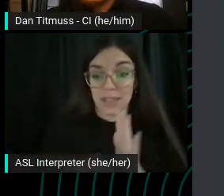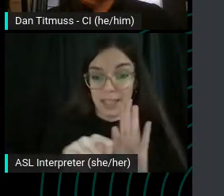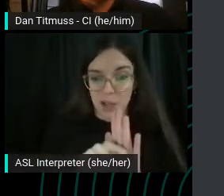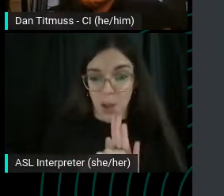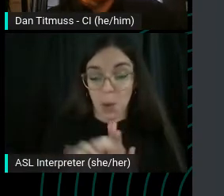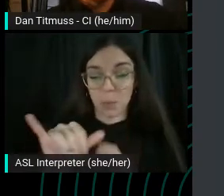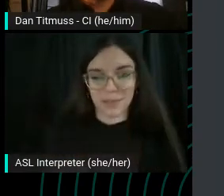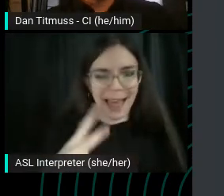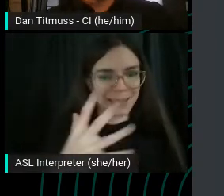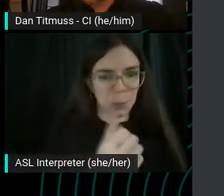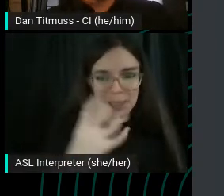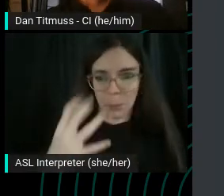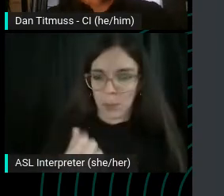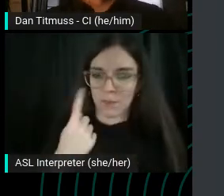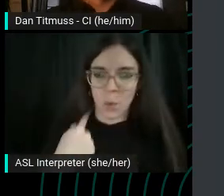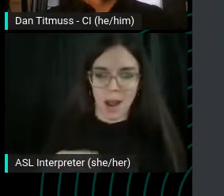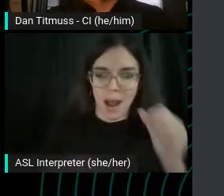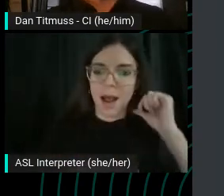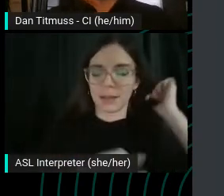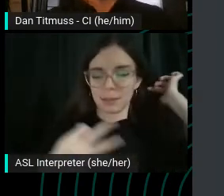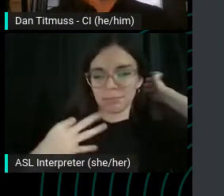And it's a win for YouTube's business model as well.